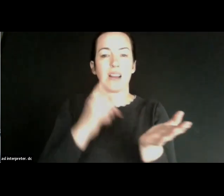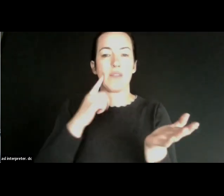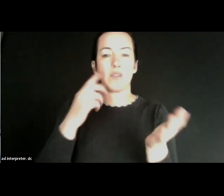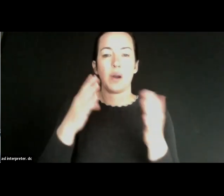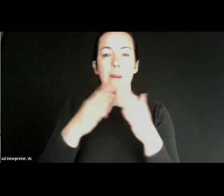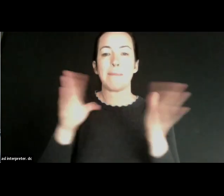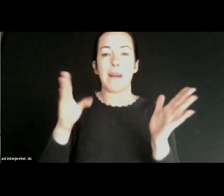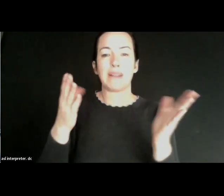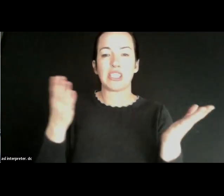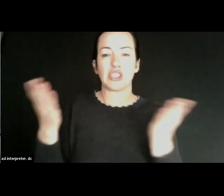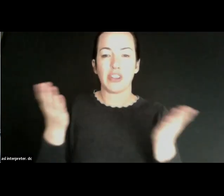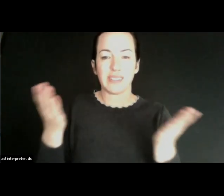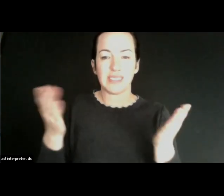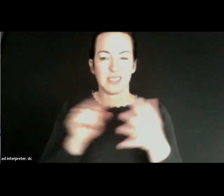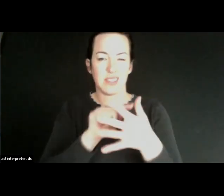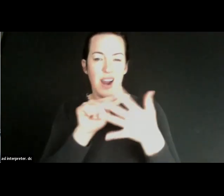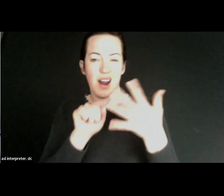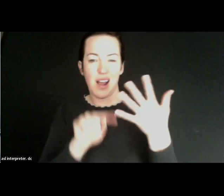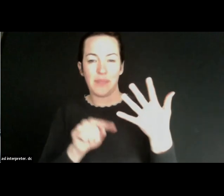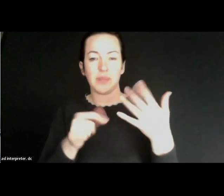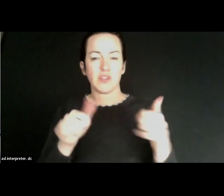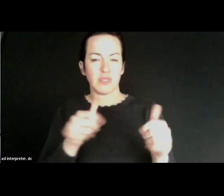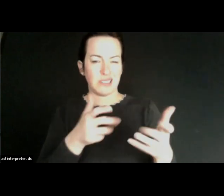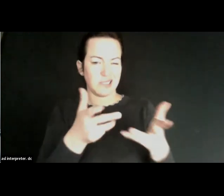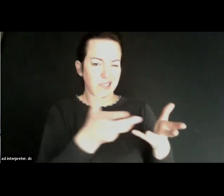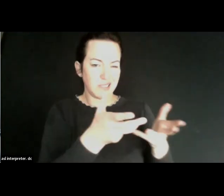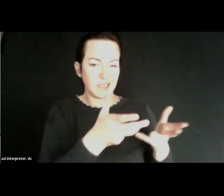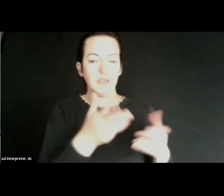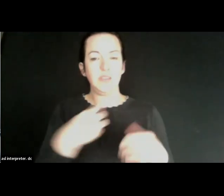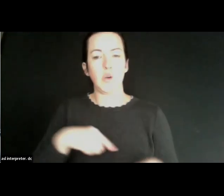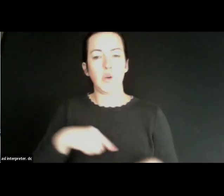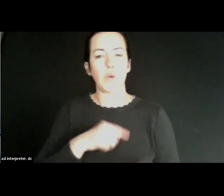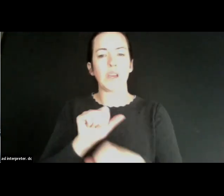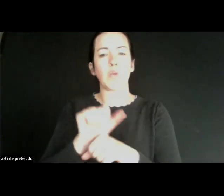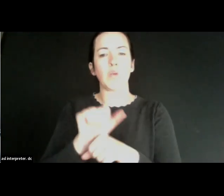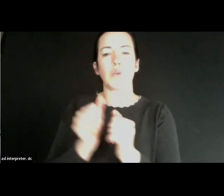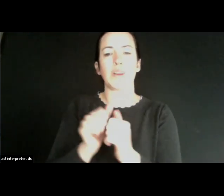So those are the areas that we're working with and we work in partnership with so many other folks,